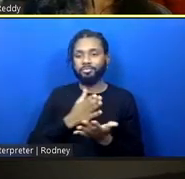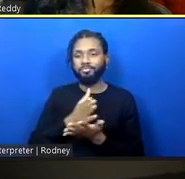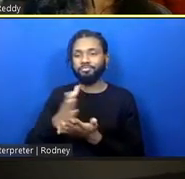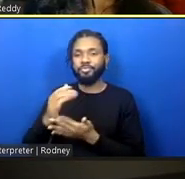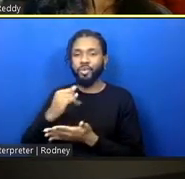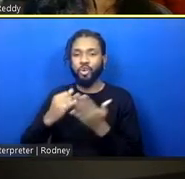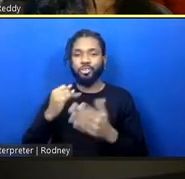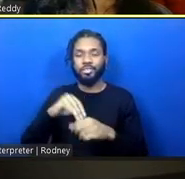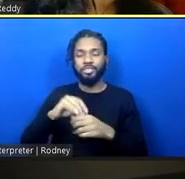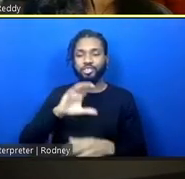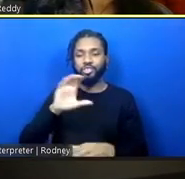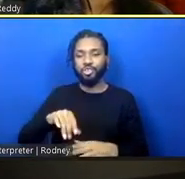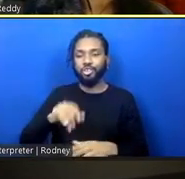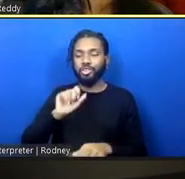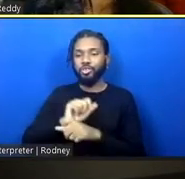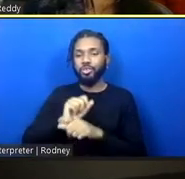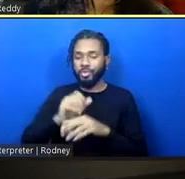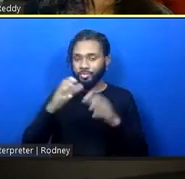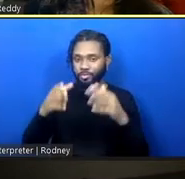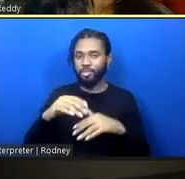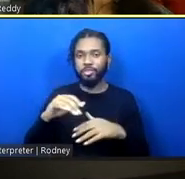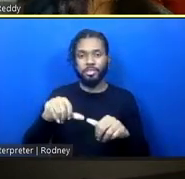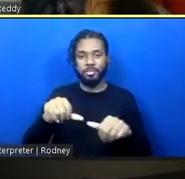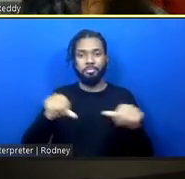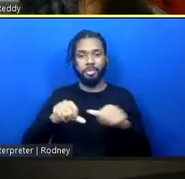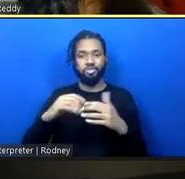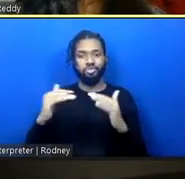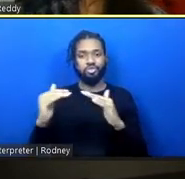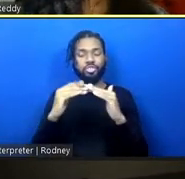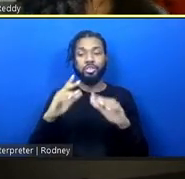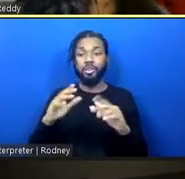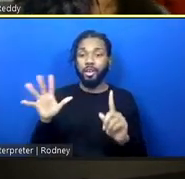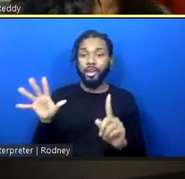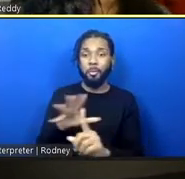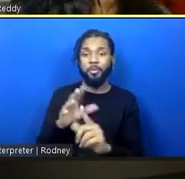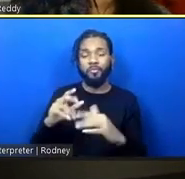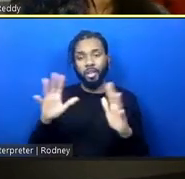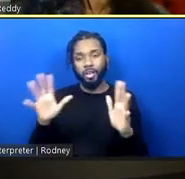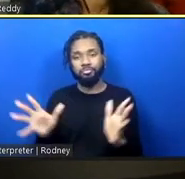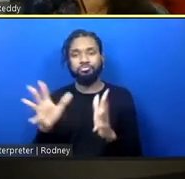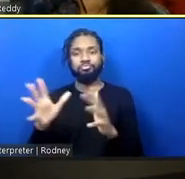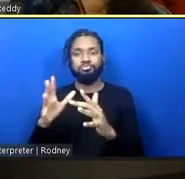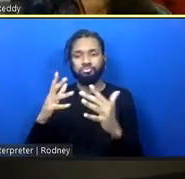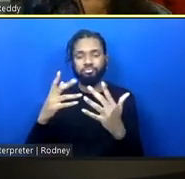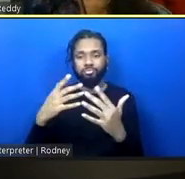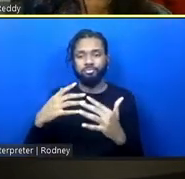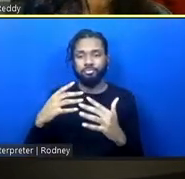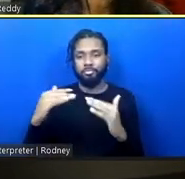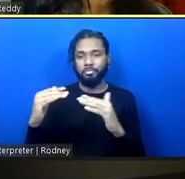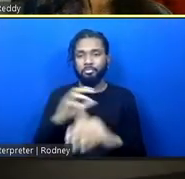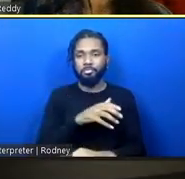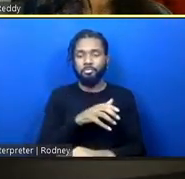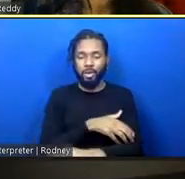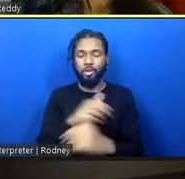addresses issues of spatial justice in order to amplify and mobilize diverse structures of power through individual and collective gestures.